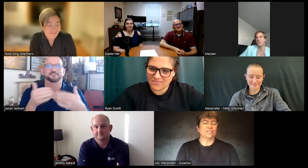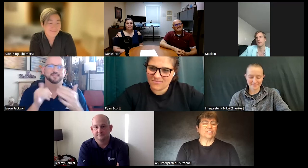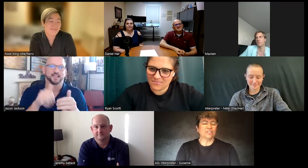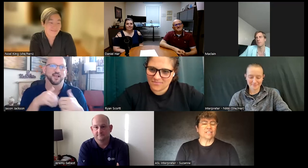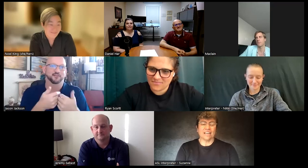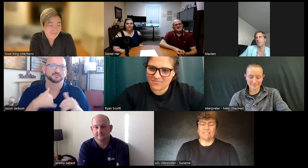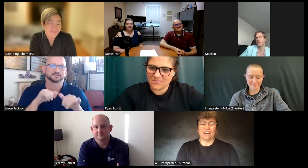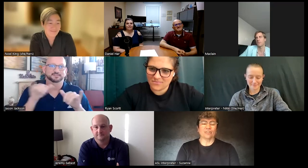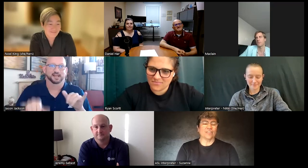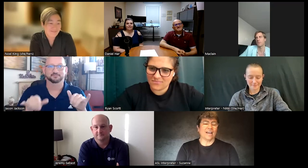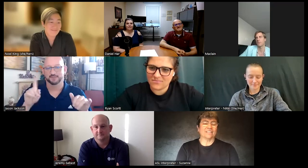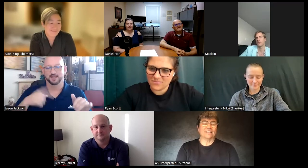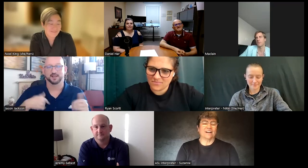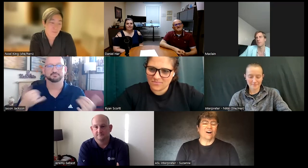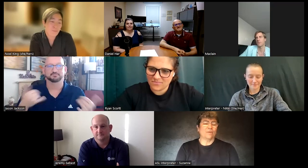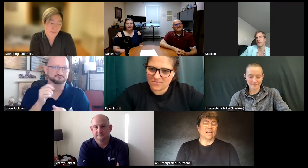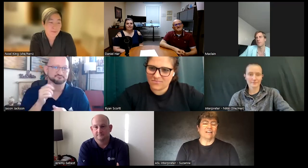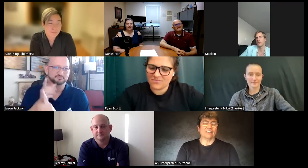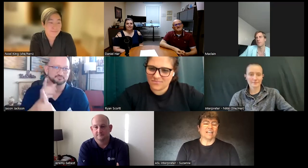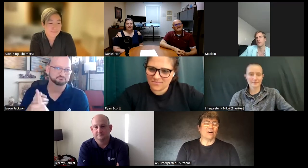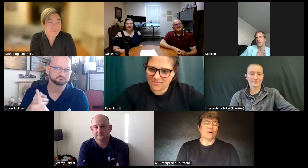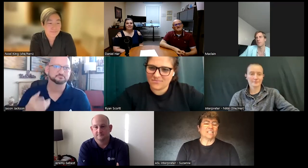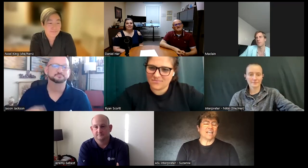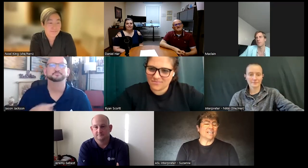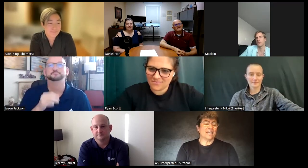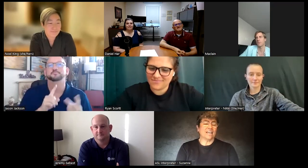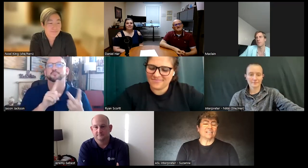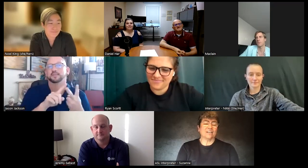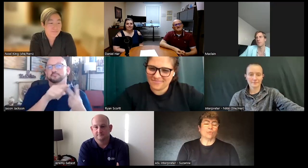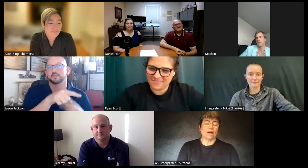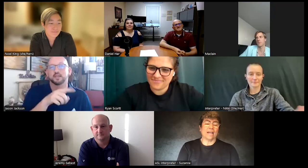can do it and I followed that all my life and that's how I stayed and where I